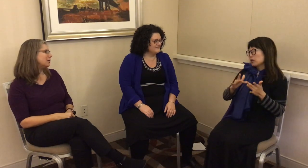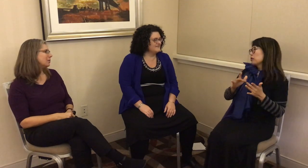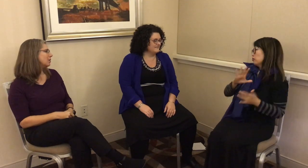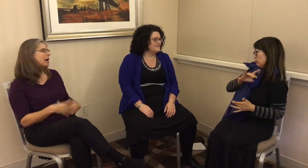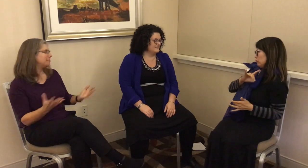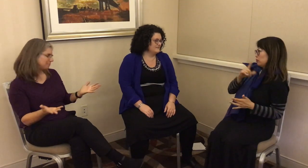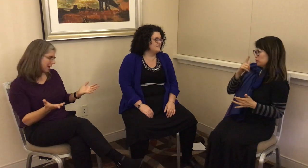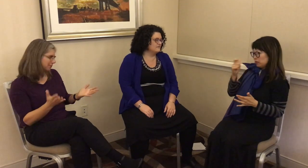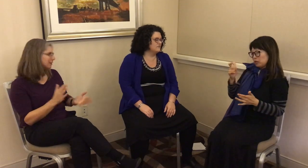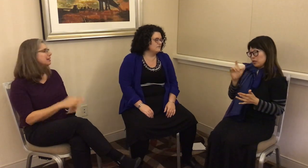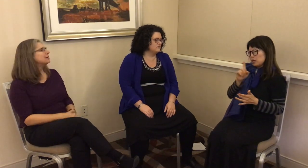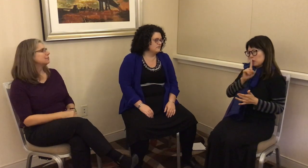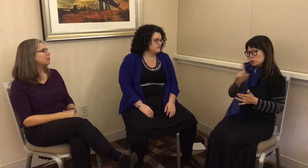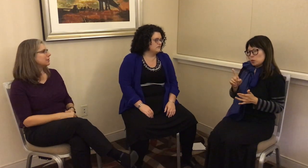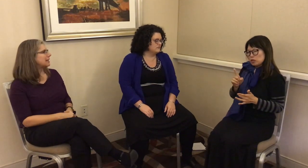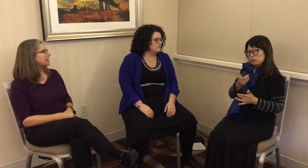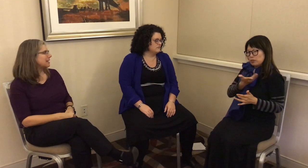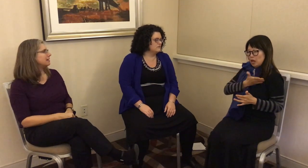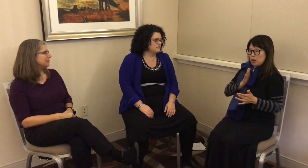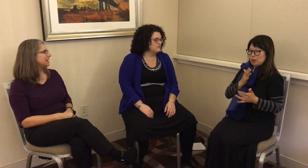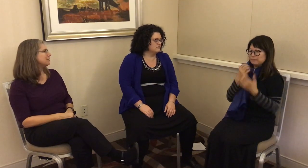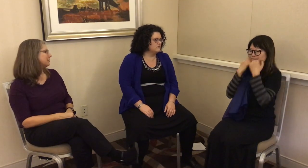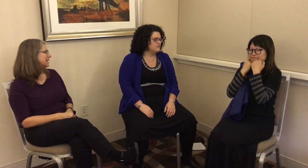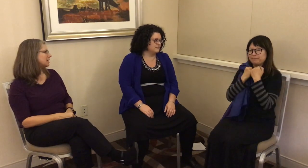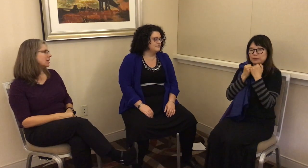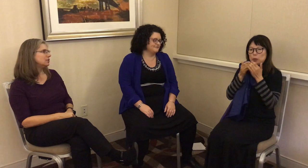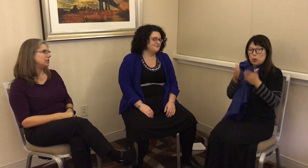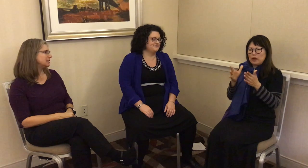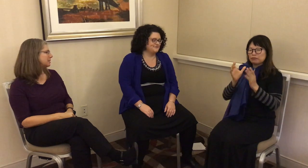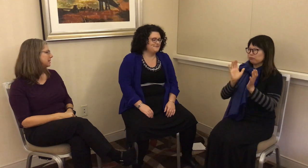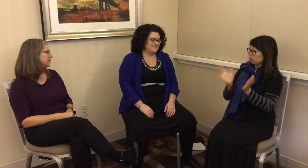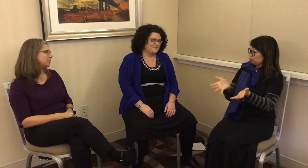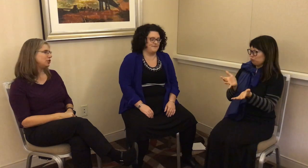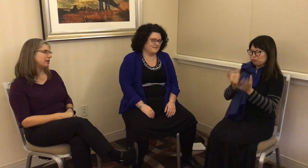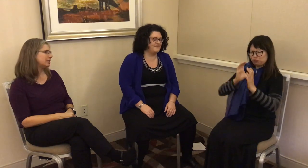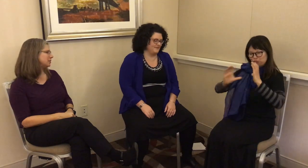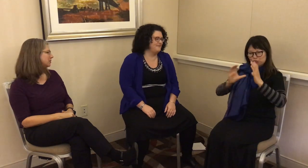or rather for that kind of thing through technology – is something that we cherish.